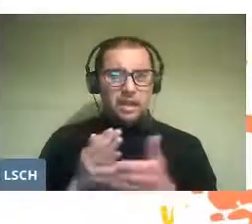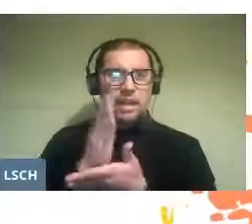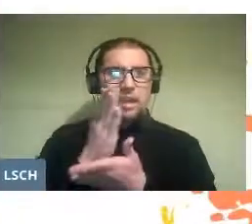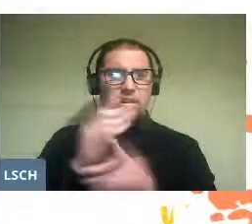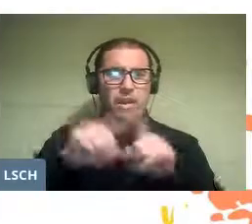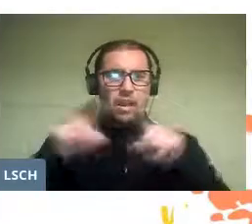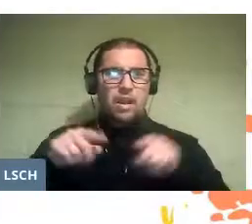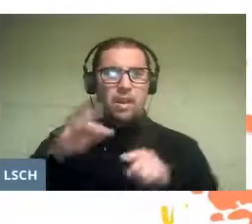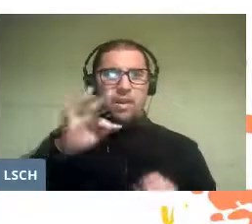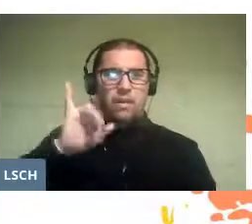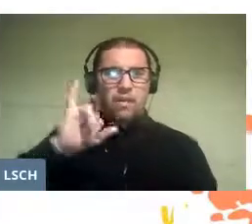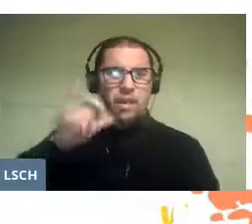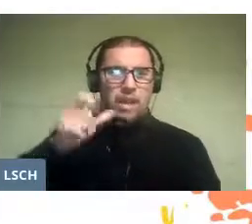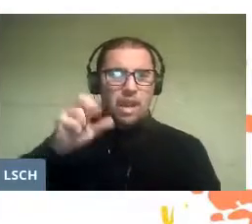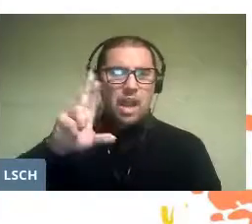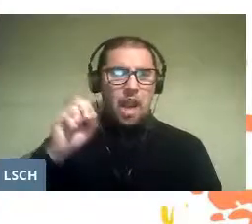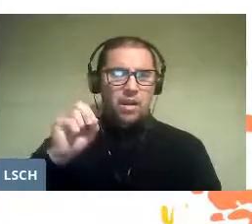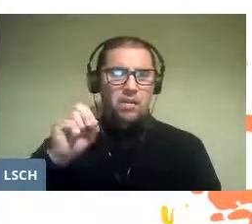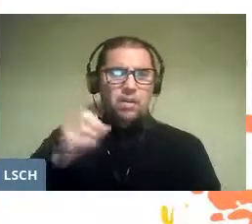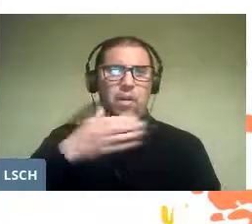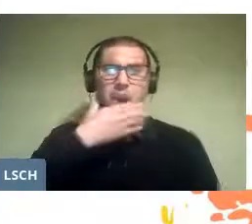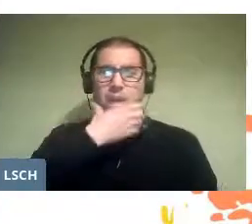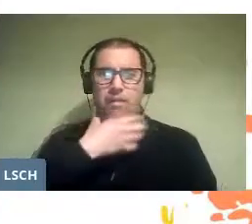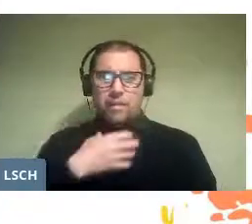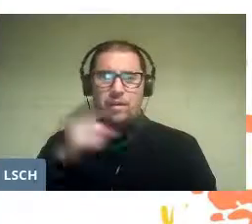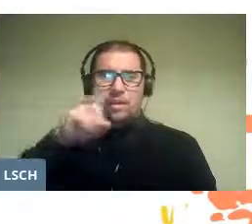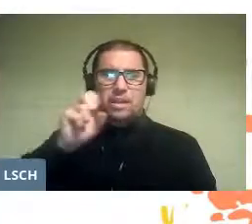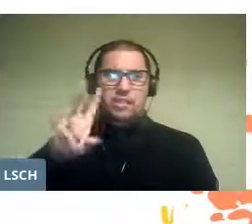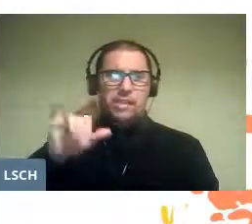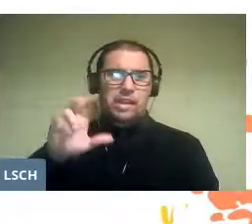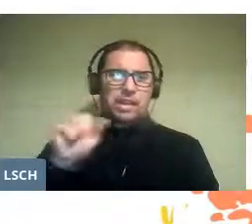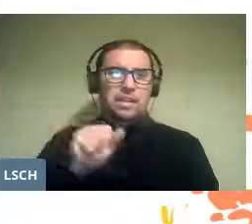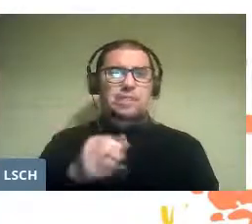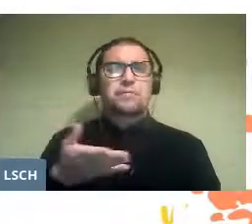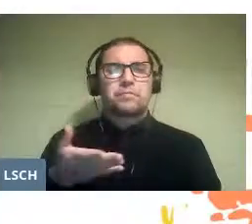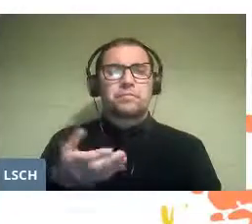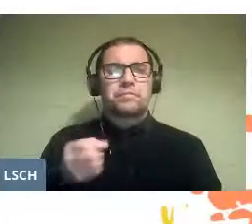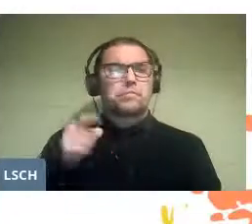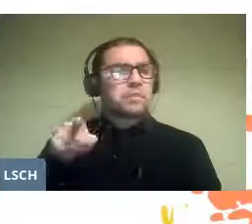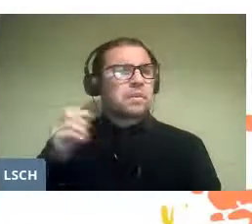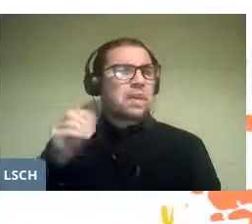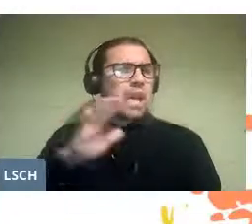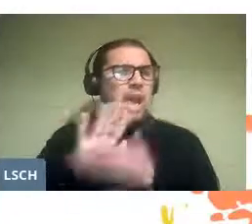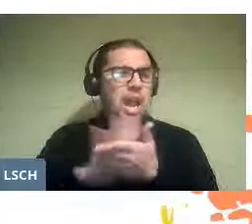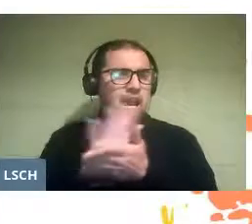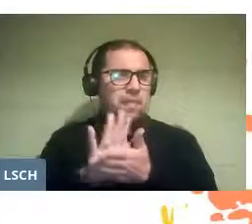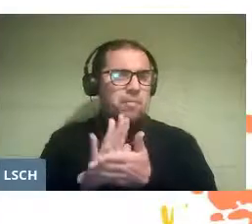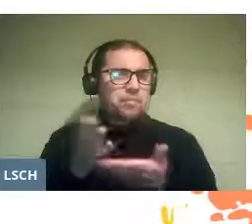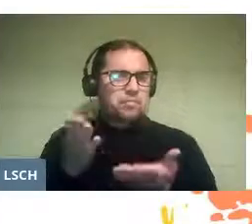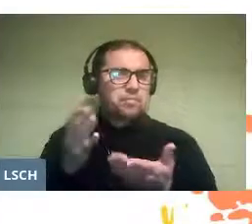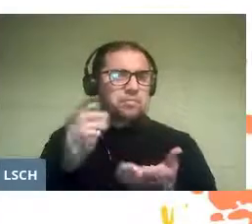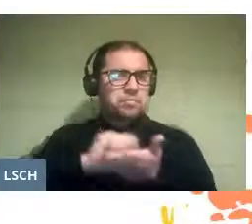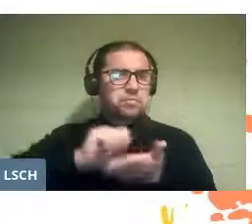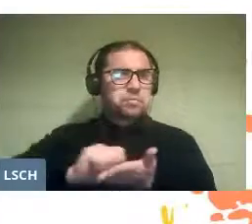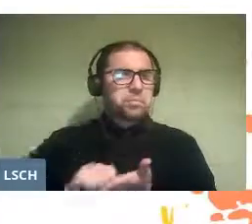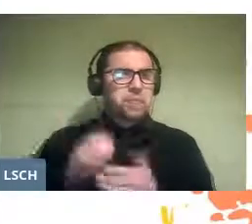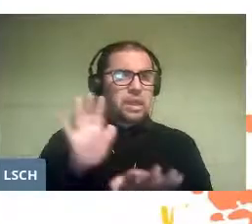the barber of Seville by Giachino Rossini, and this example was written with a dramatic